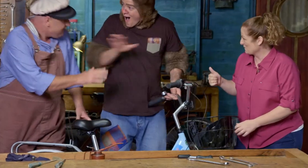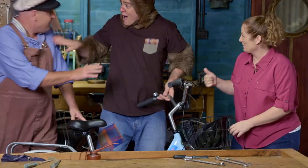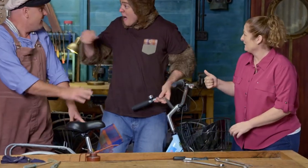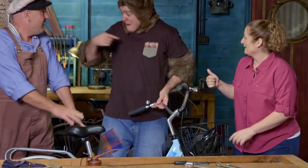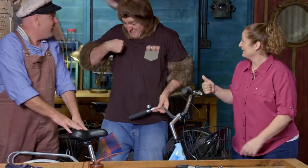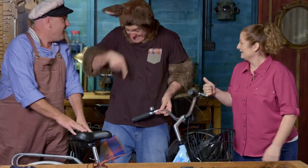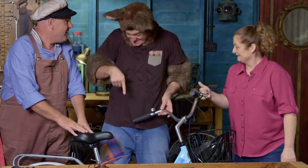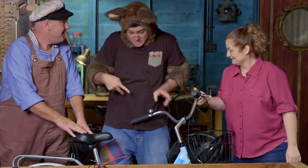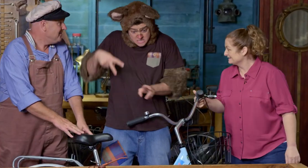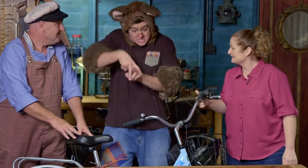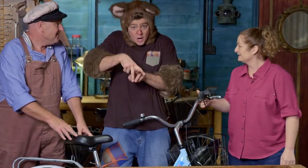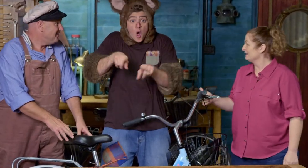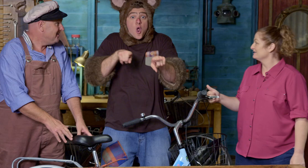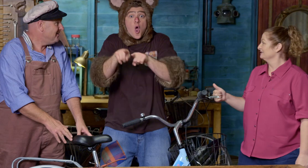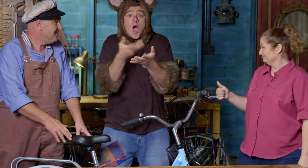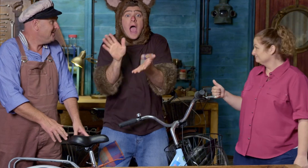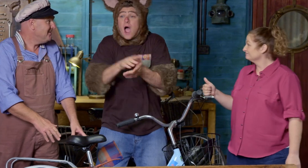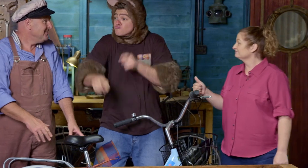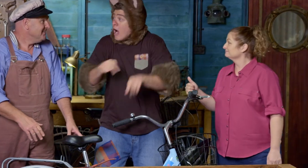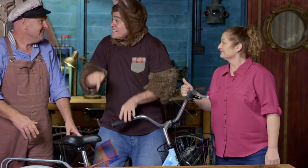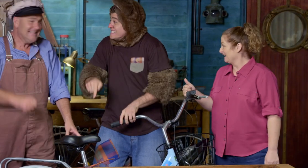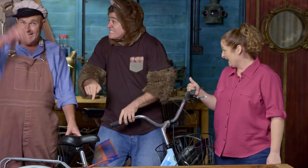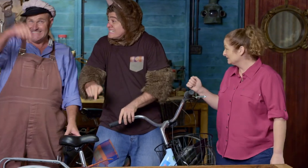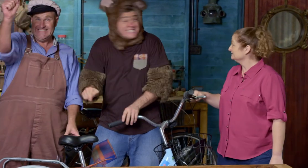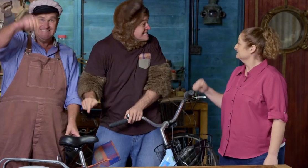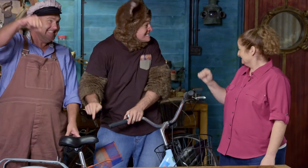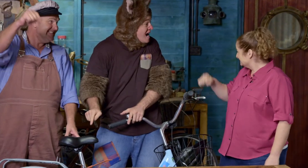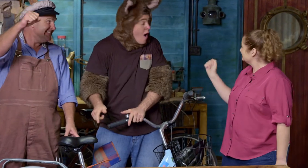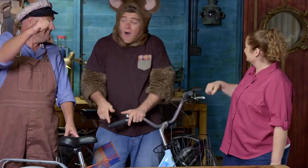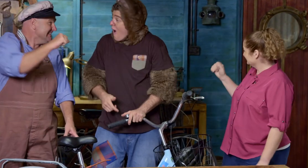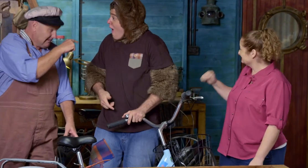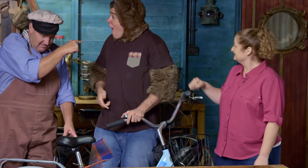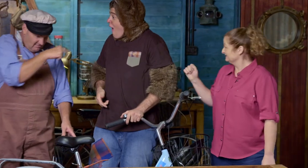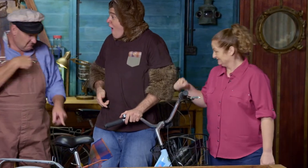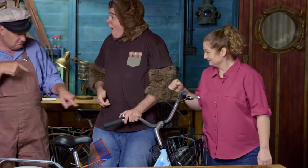Sally, Skip, can I learn to ride this bike? Yes. Yes, you can.